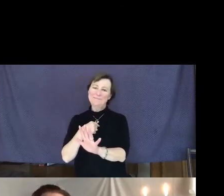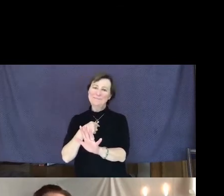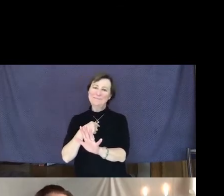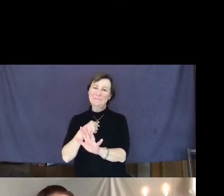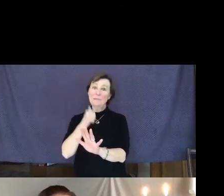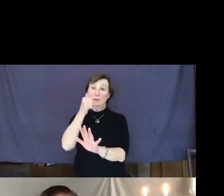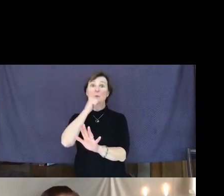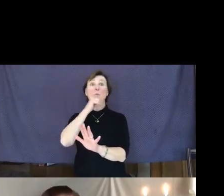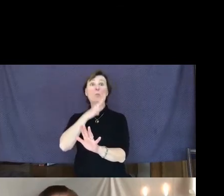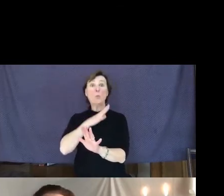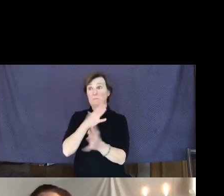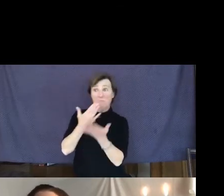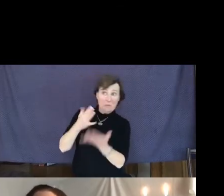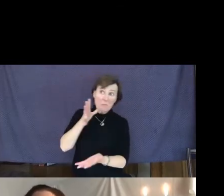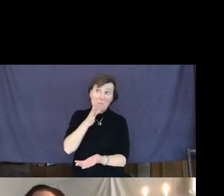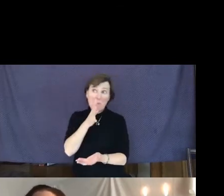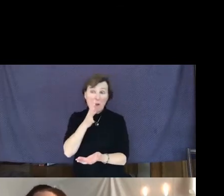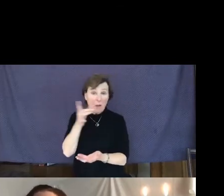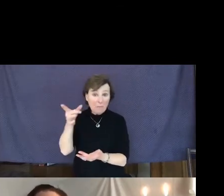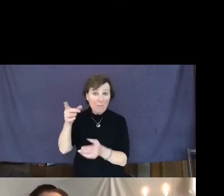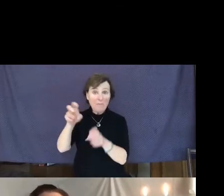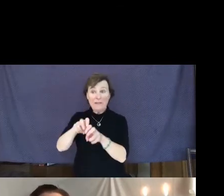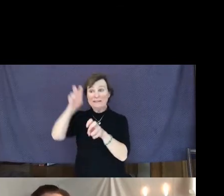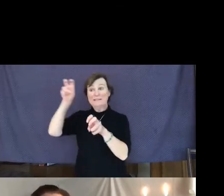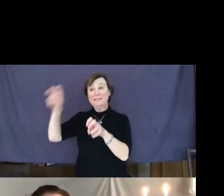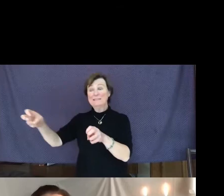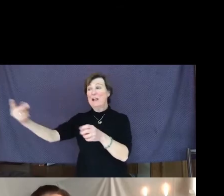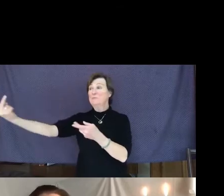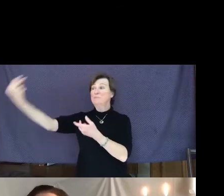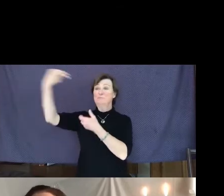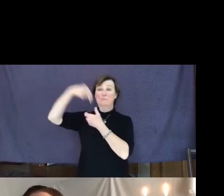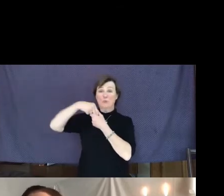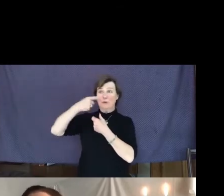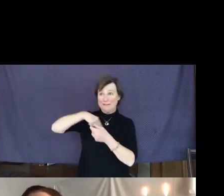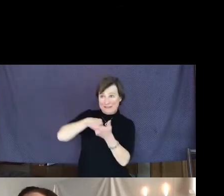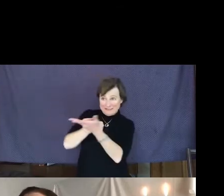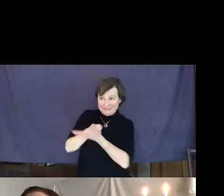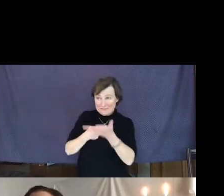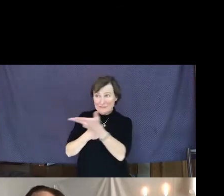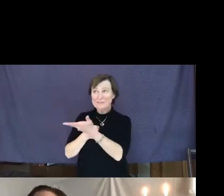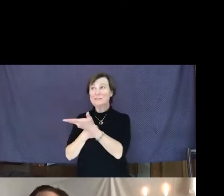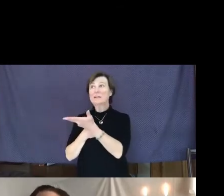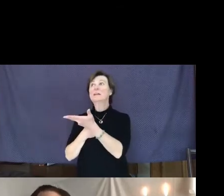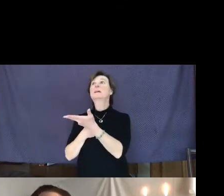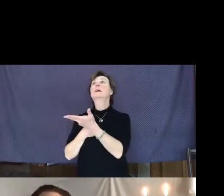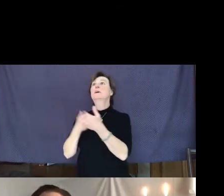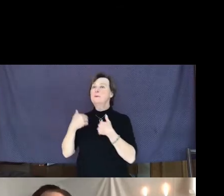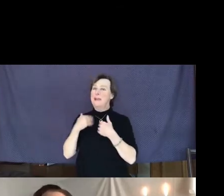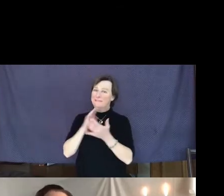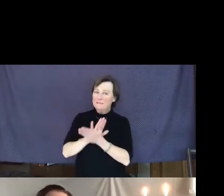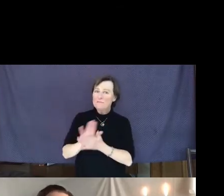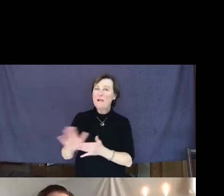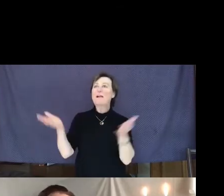his mom, gets out of the car and joins us. We had a nice chat. Their car had gotten